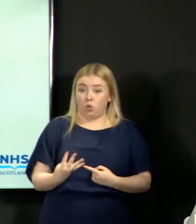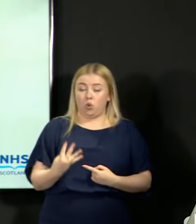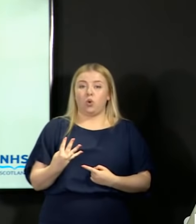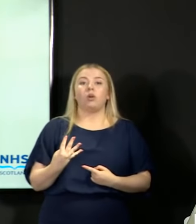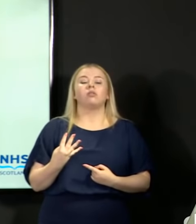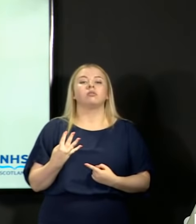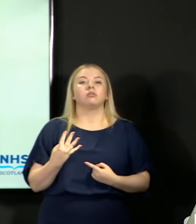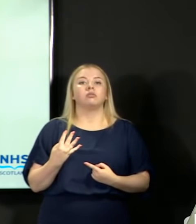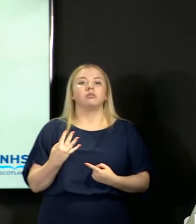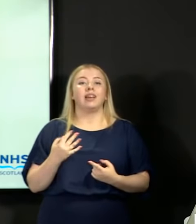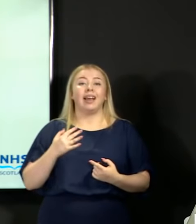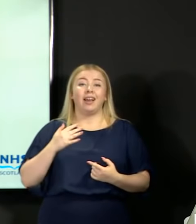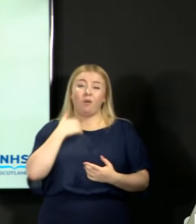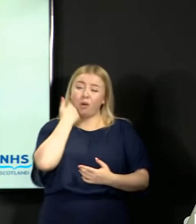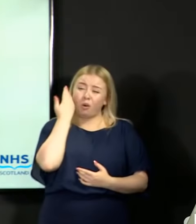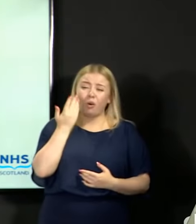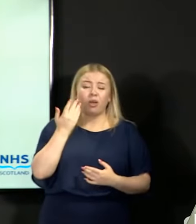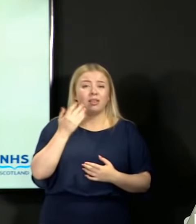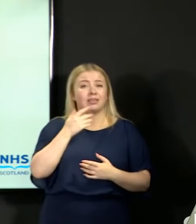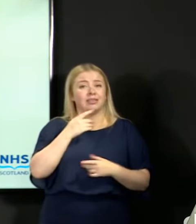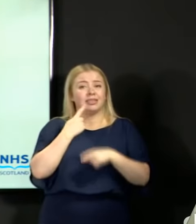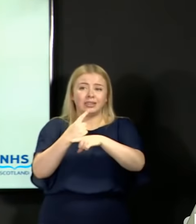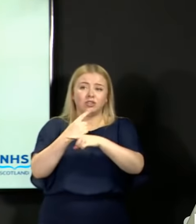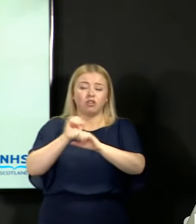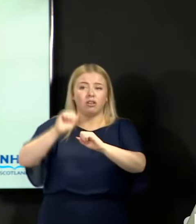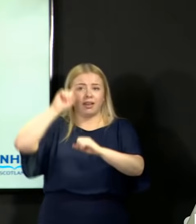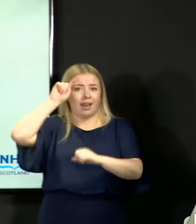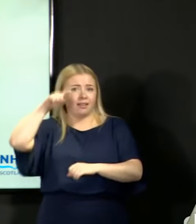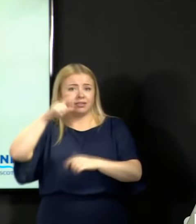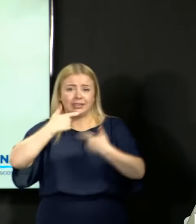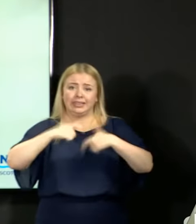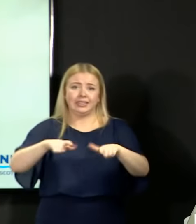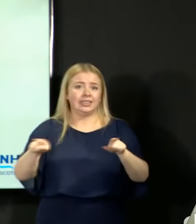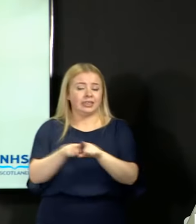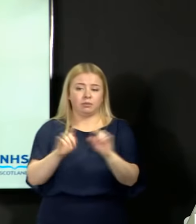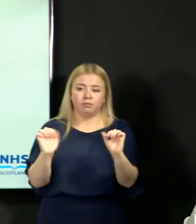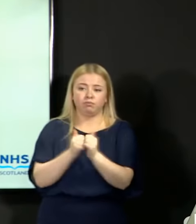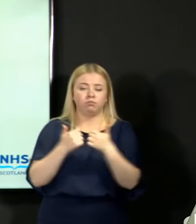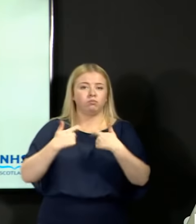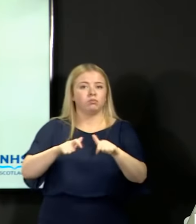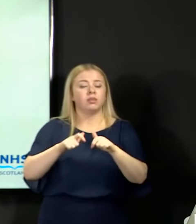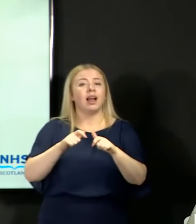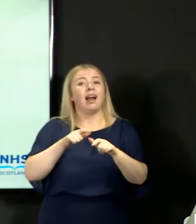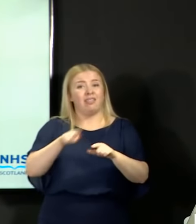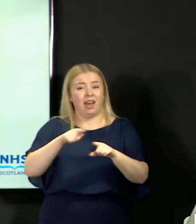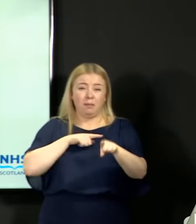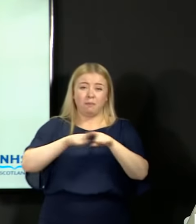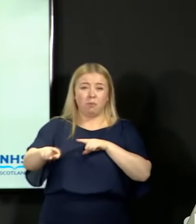have been maintained without any moderation, and that is the overwhelming majority of estimates,